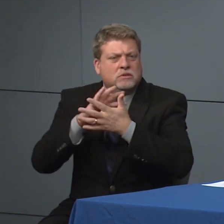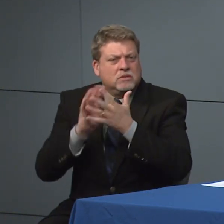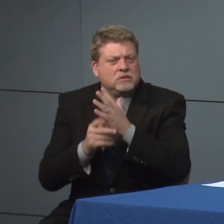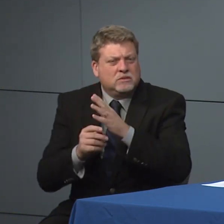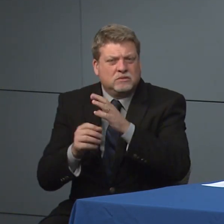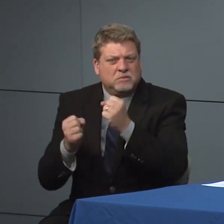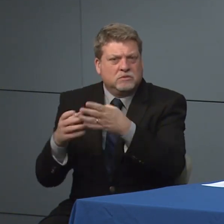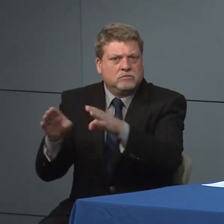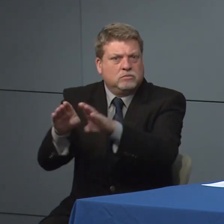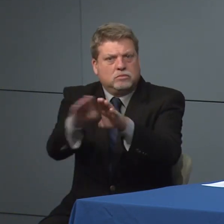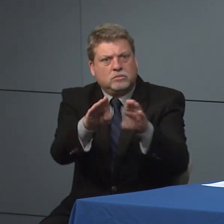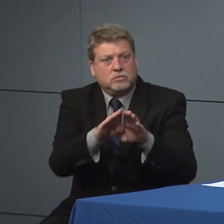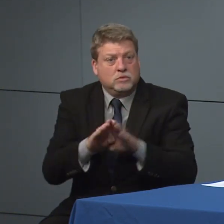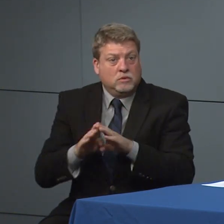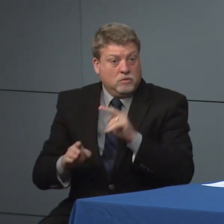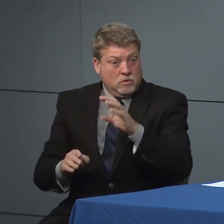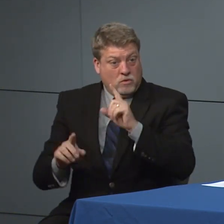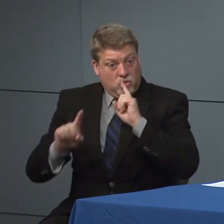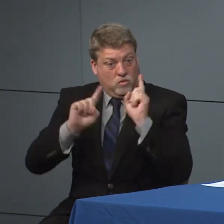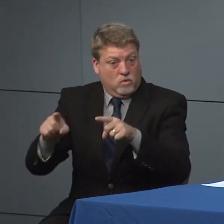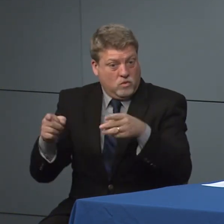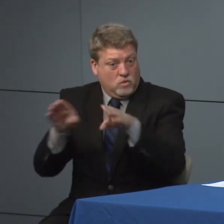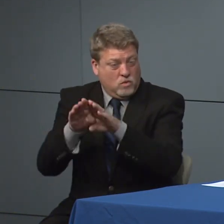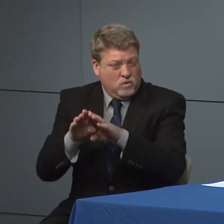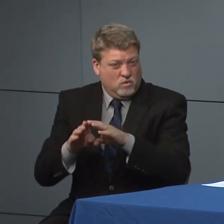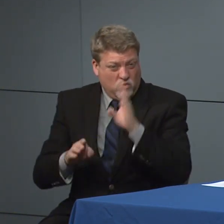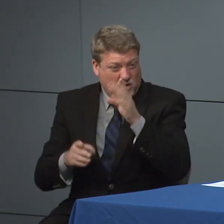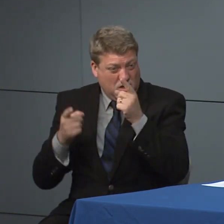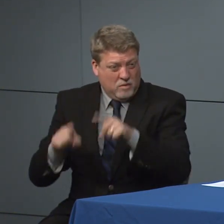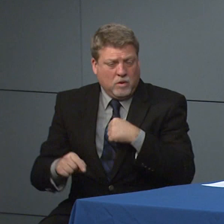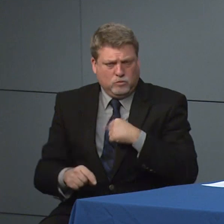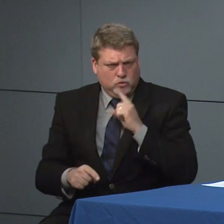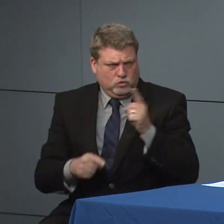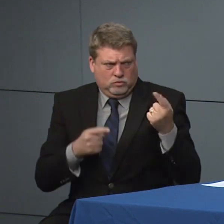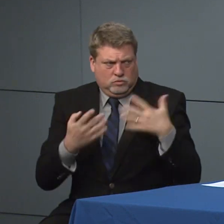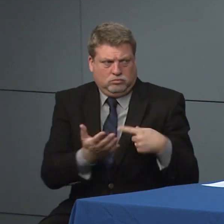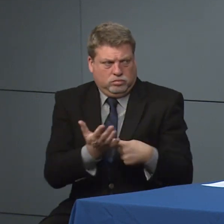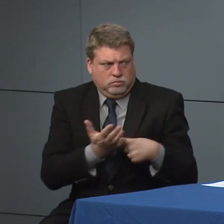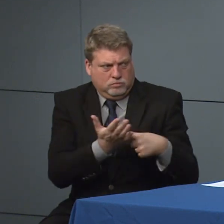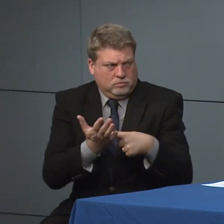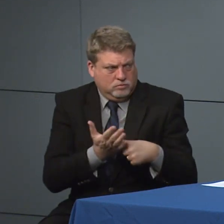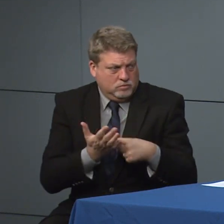to happen before North Carolina took that step I imagine, it's been discussed in Italy some detail.